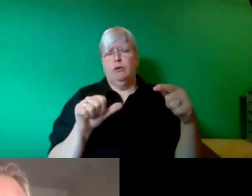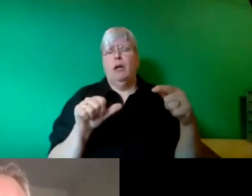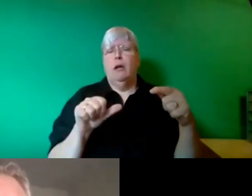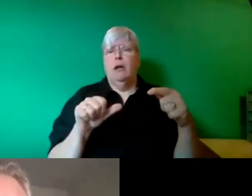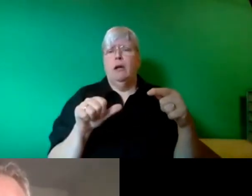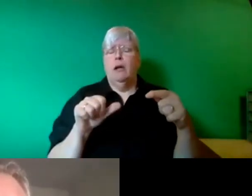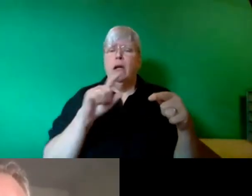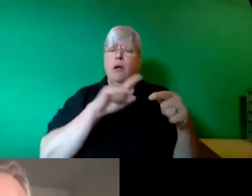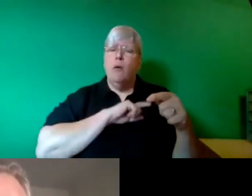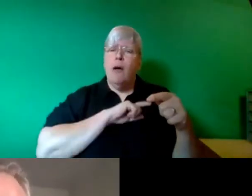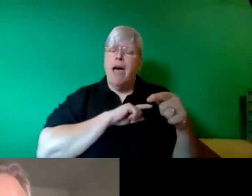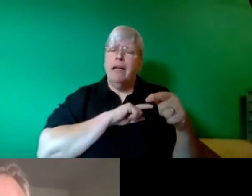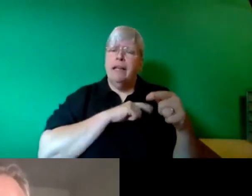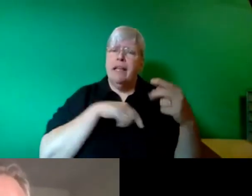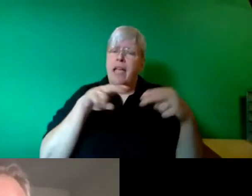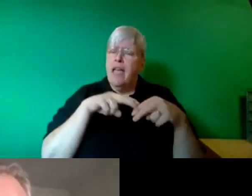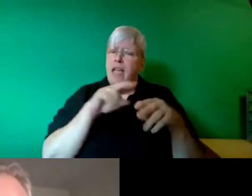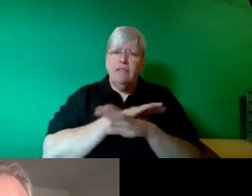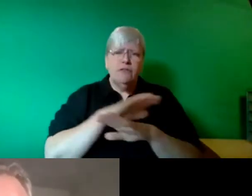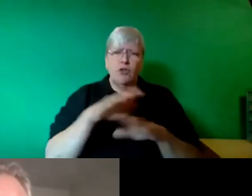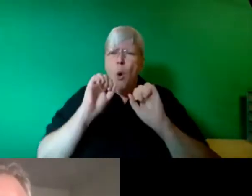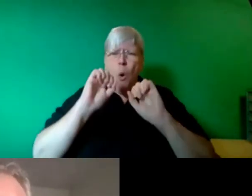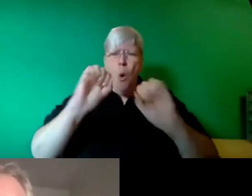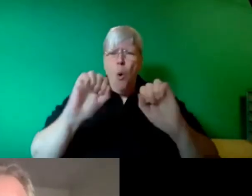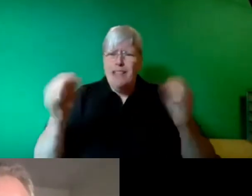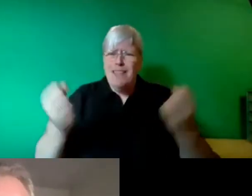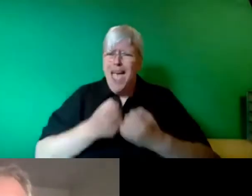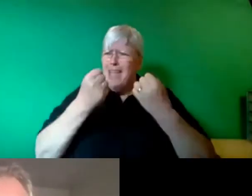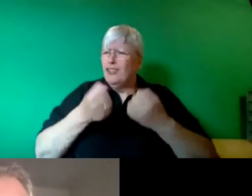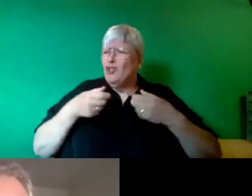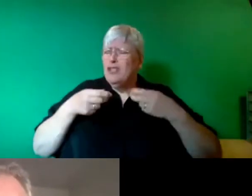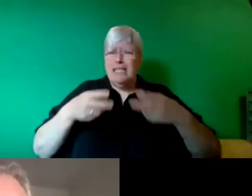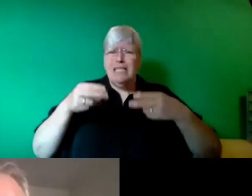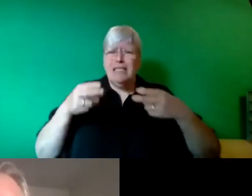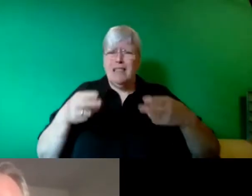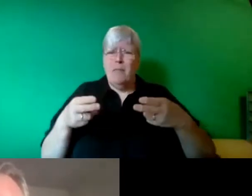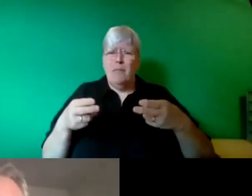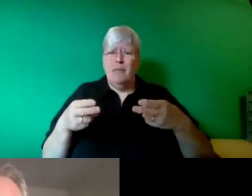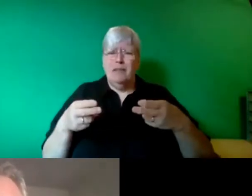if we don't own the energy system in particular, but we can say the same of transport, we can say